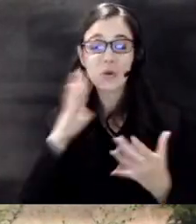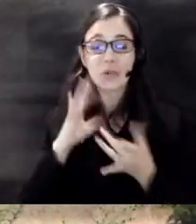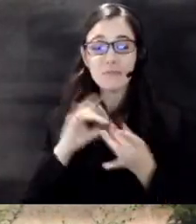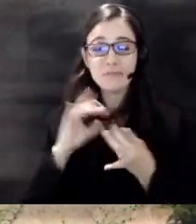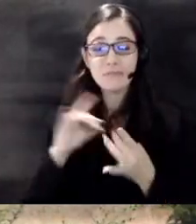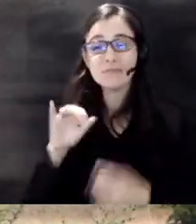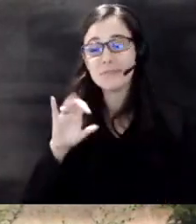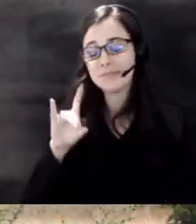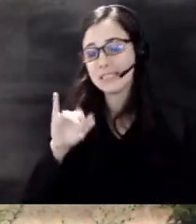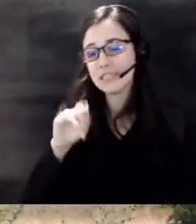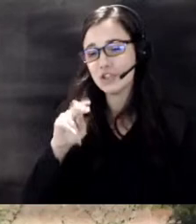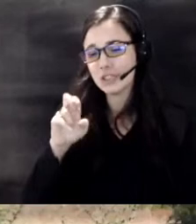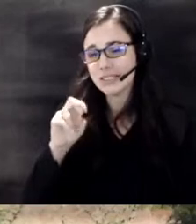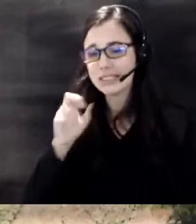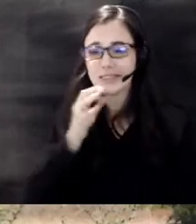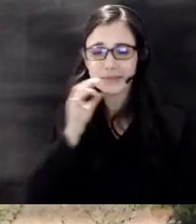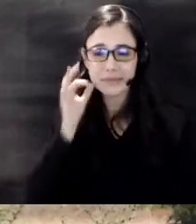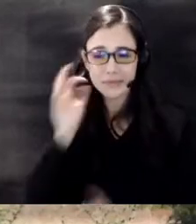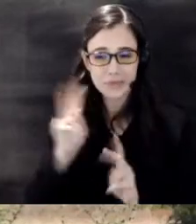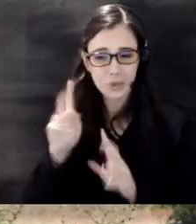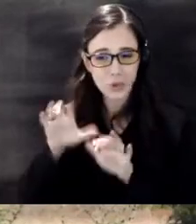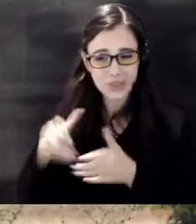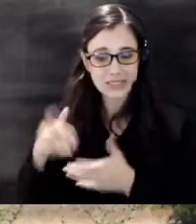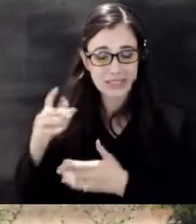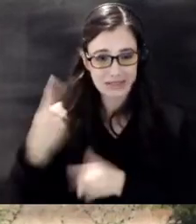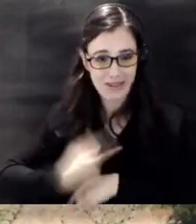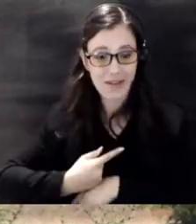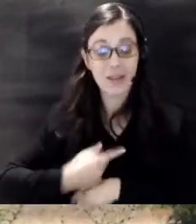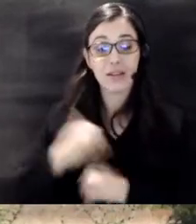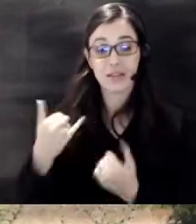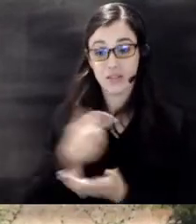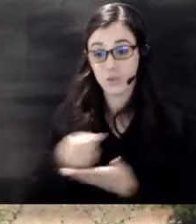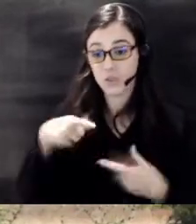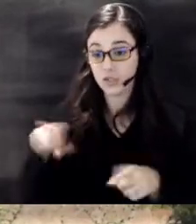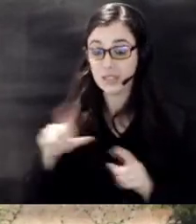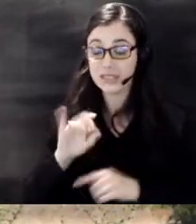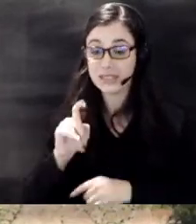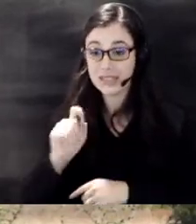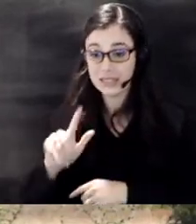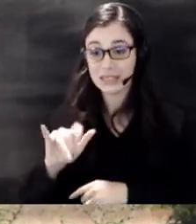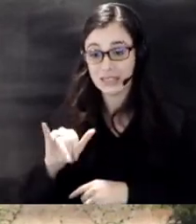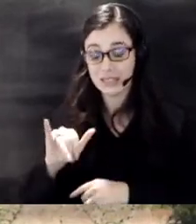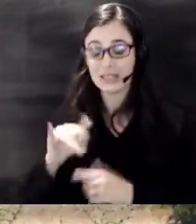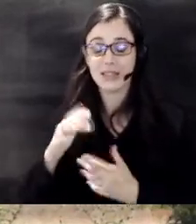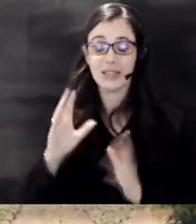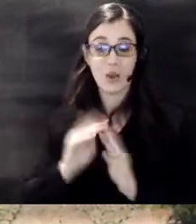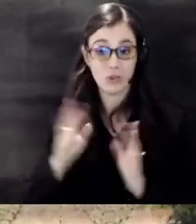day uh this week during the city council meeting uh we were able to Proclaim uh